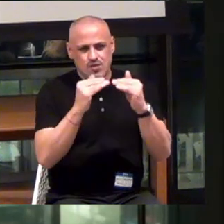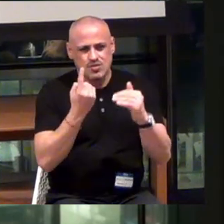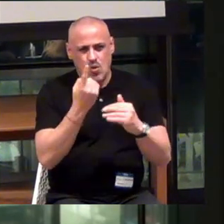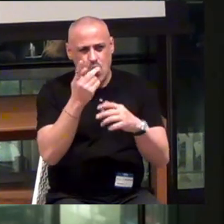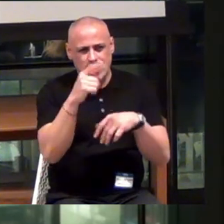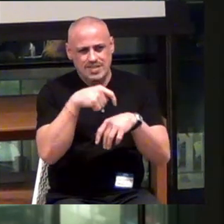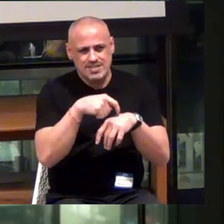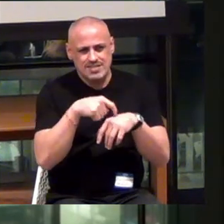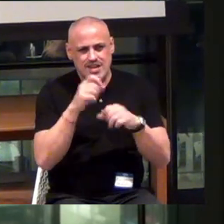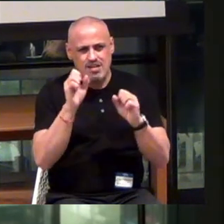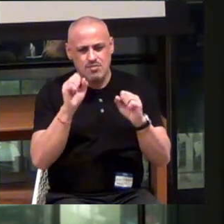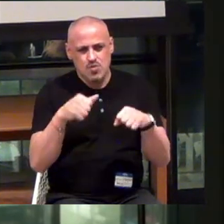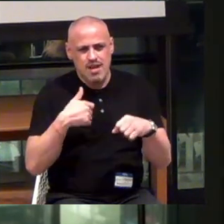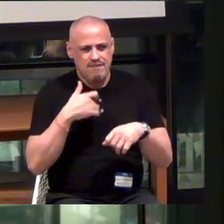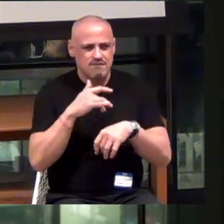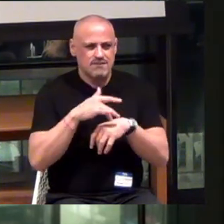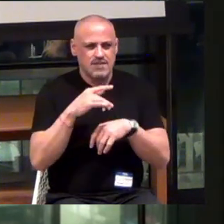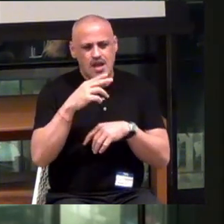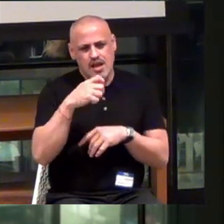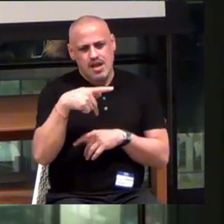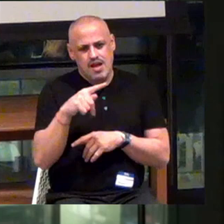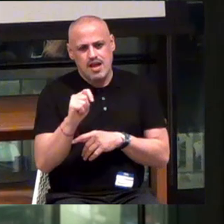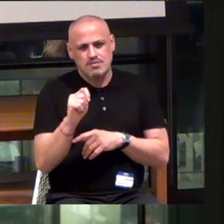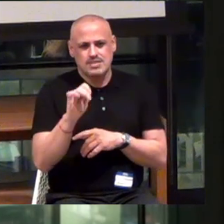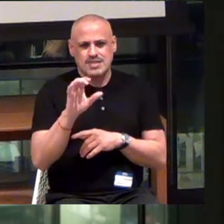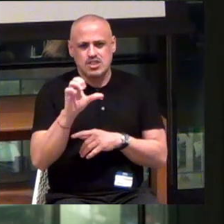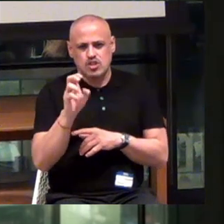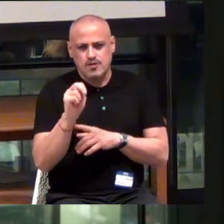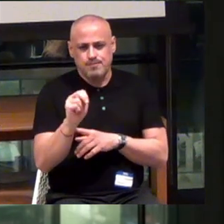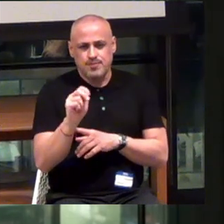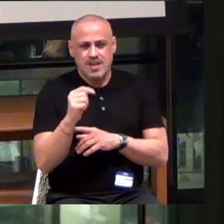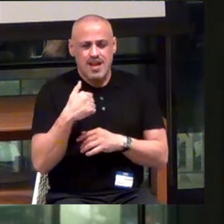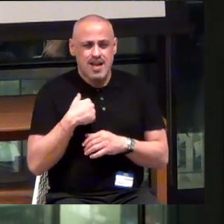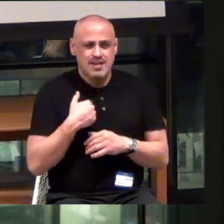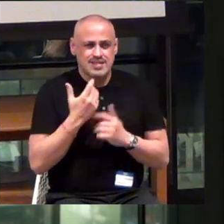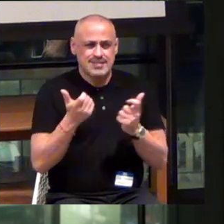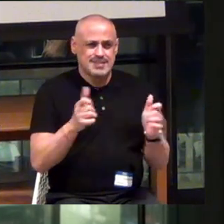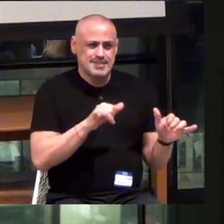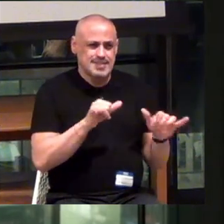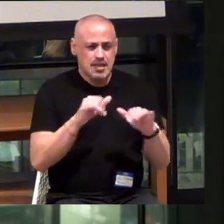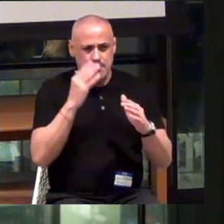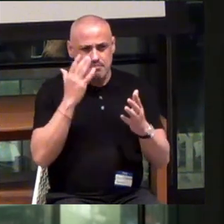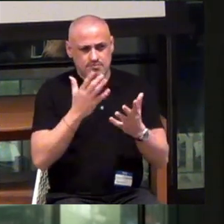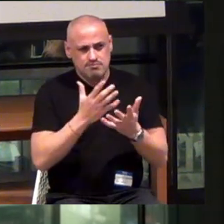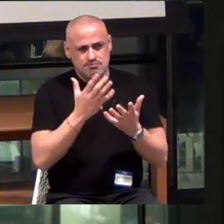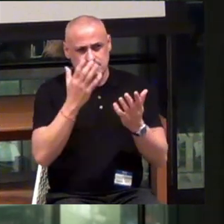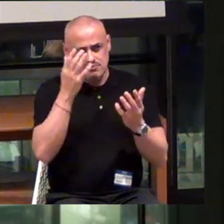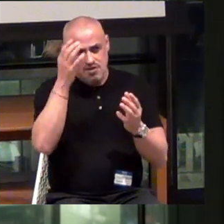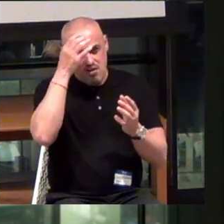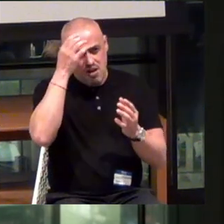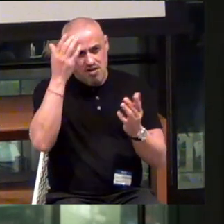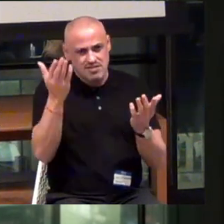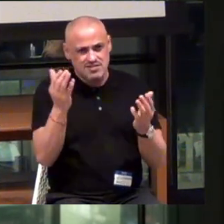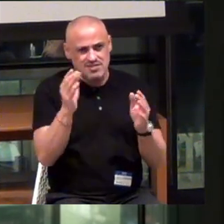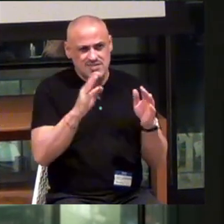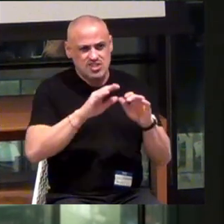time you get hapticians. So they have the same knowledge base as a general practitioner.